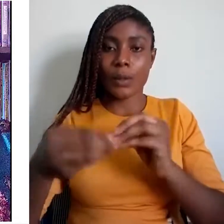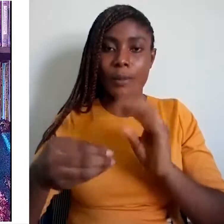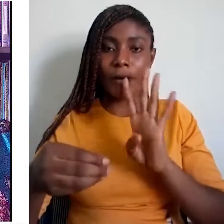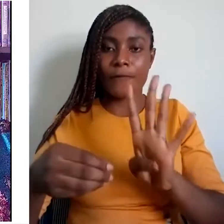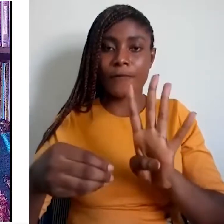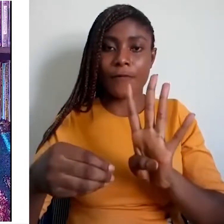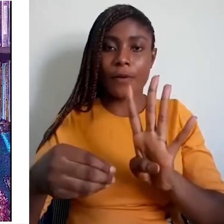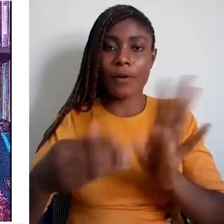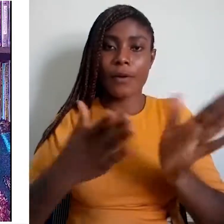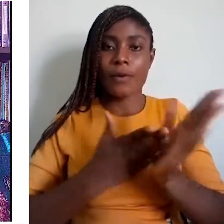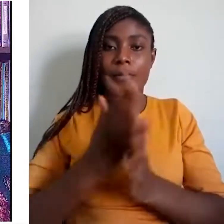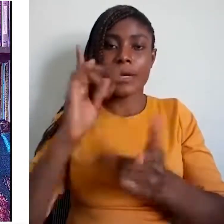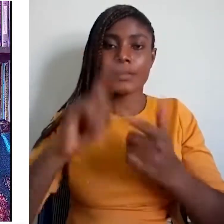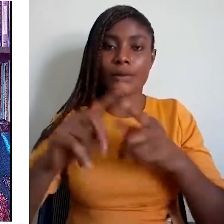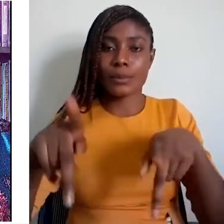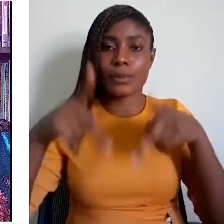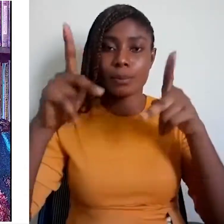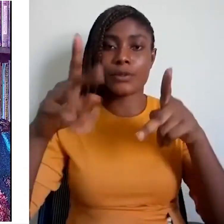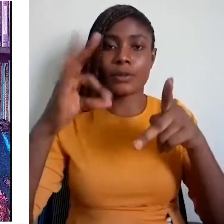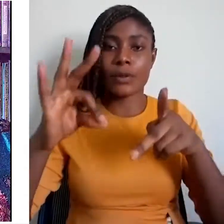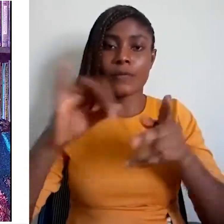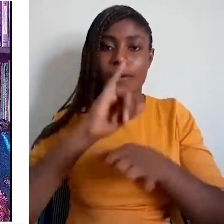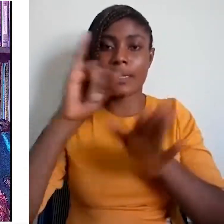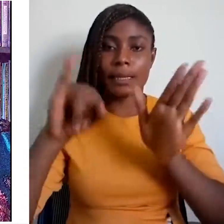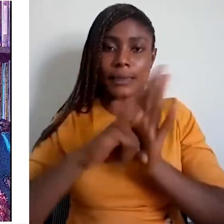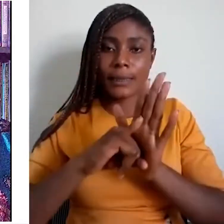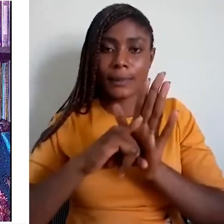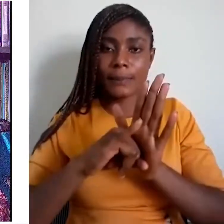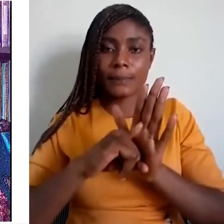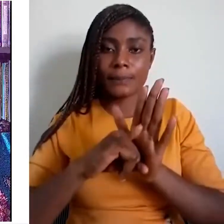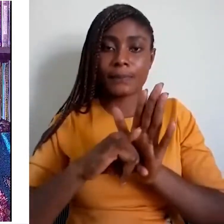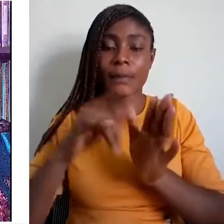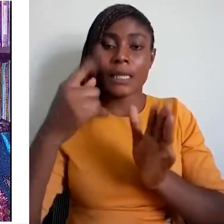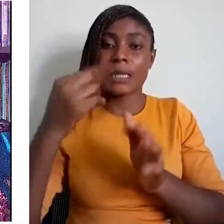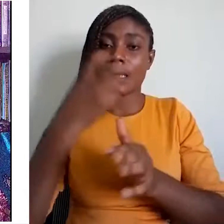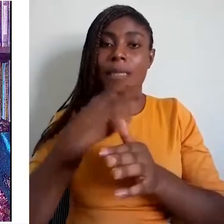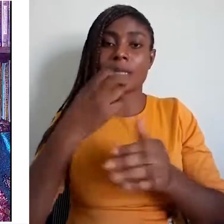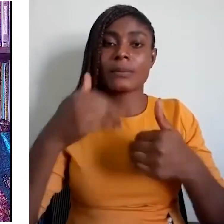Right to exist Every language primarily has the right to